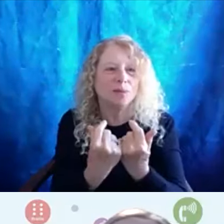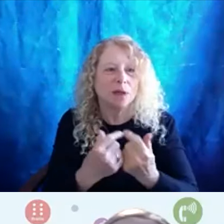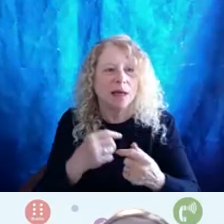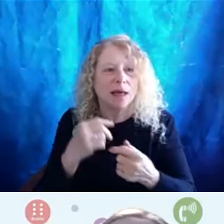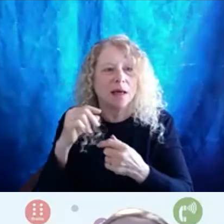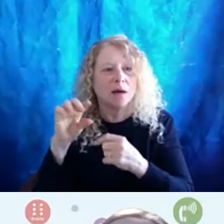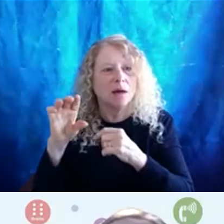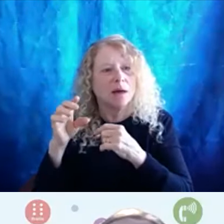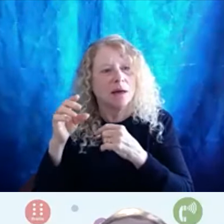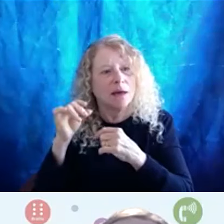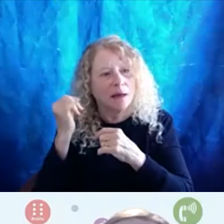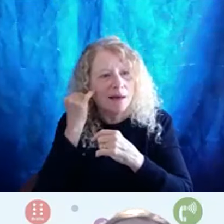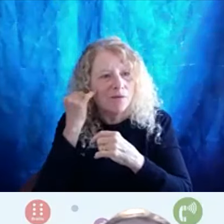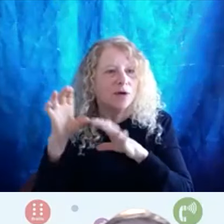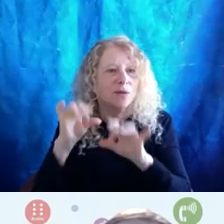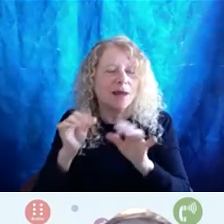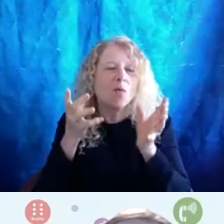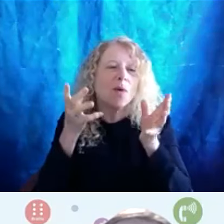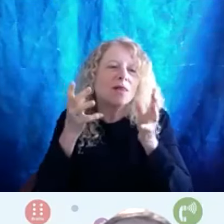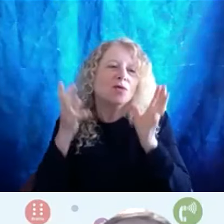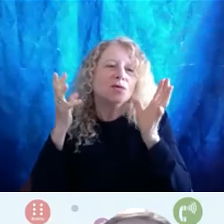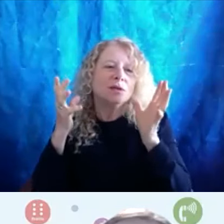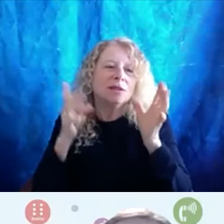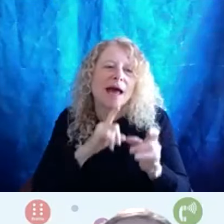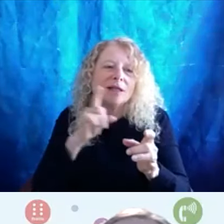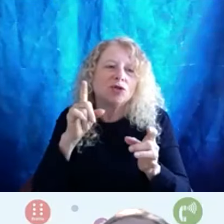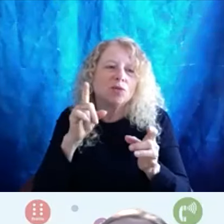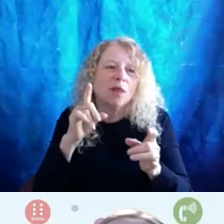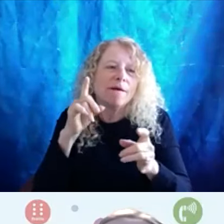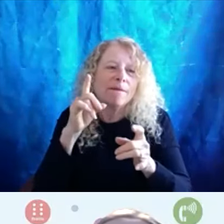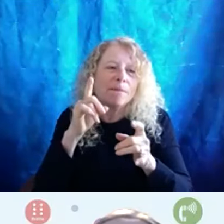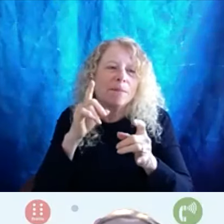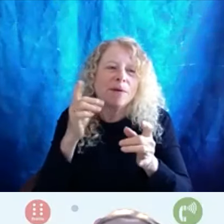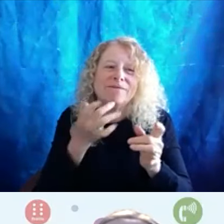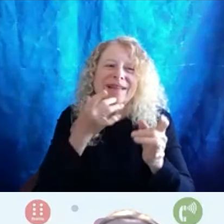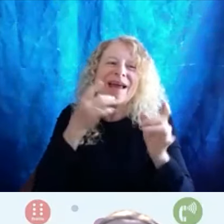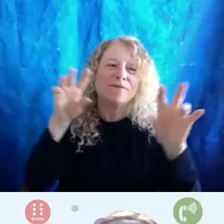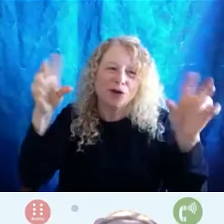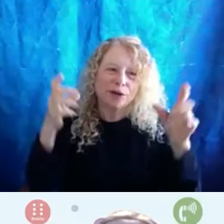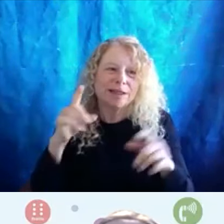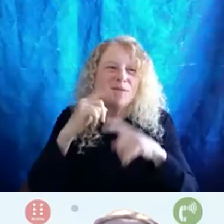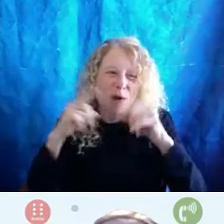actual flavor of the individual. And I think if we are really truly as a